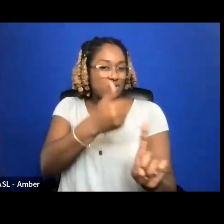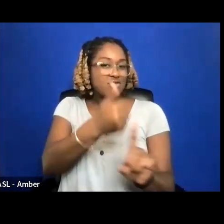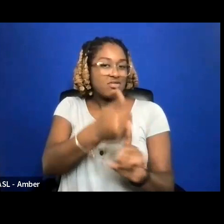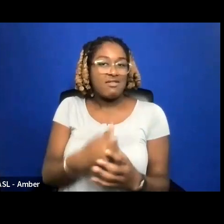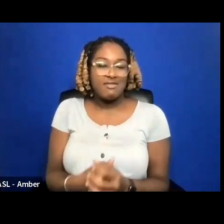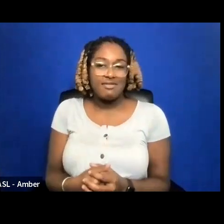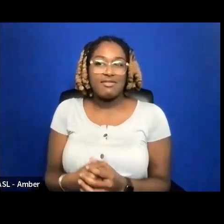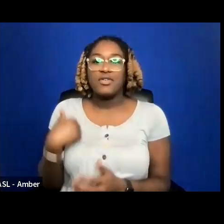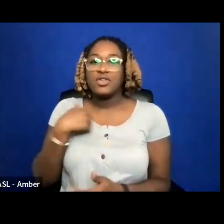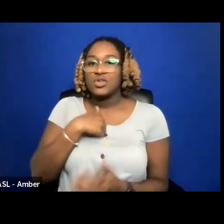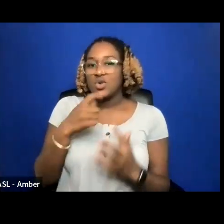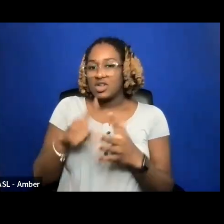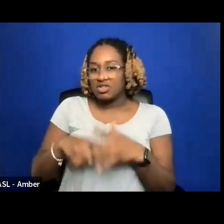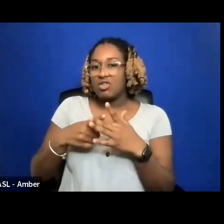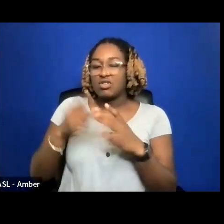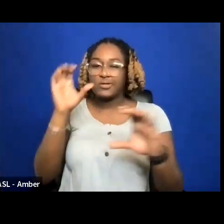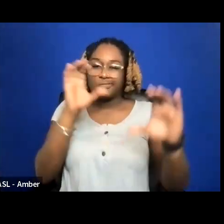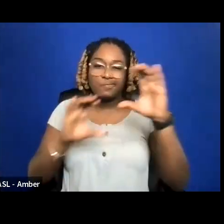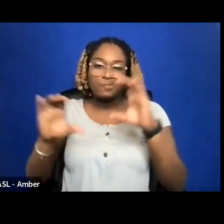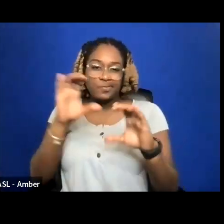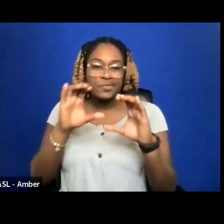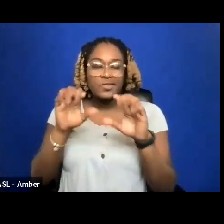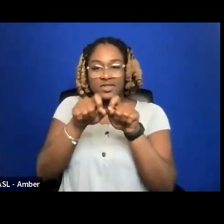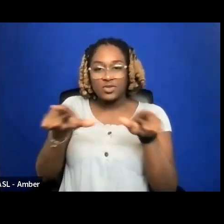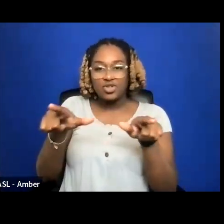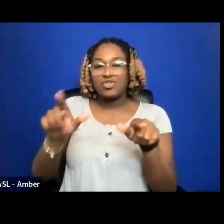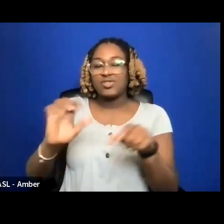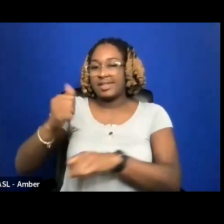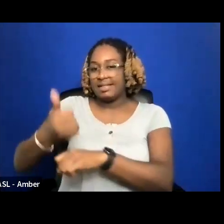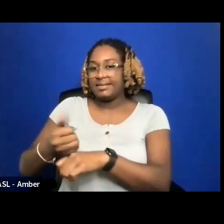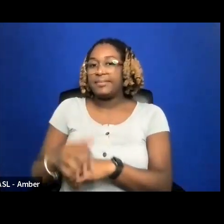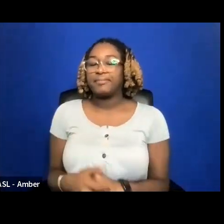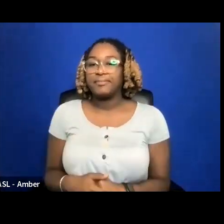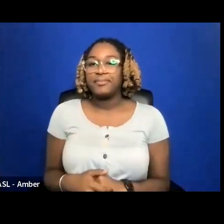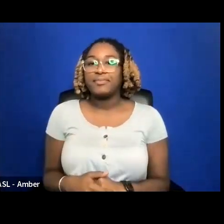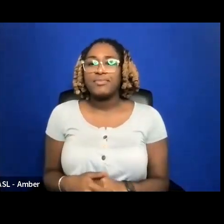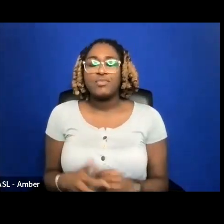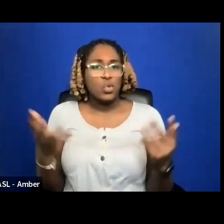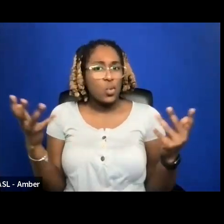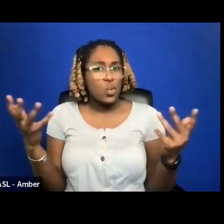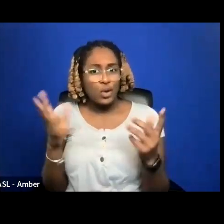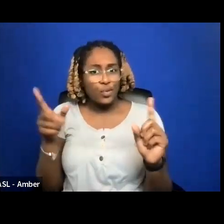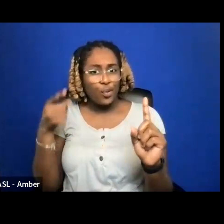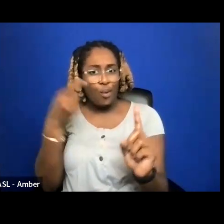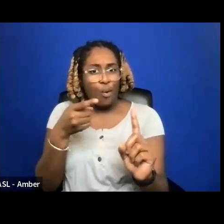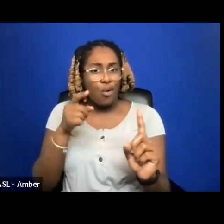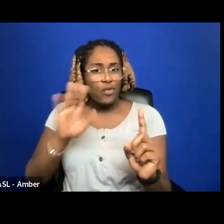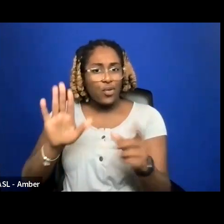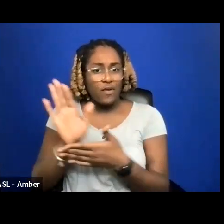EXPLORE THE DISTRIBUTION LANDSCAPE. WHAT IS THE GOAL FOR YOUR FILM? EVERY FILM HAS A DIFFERENT STORY.